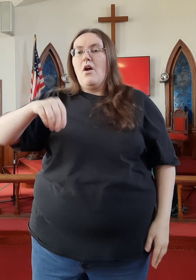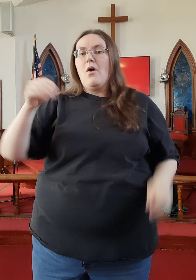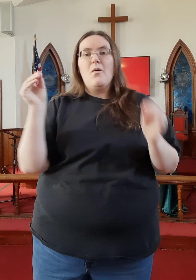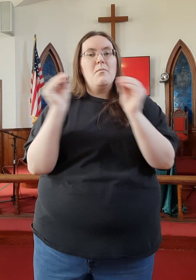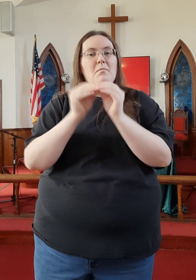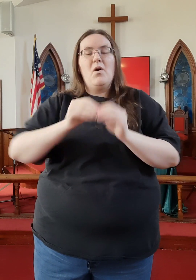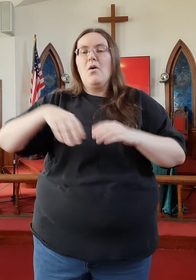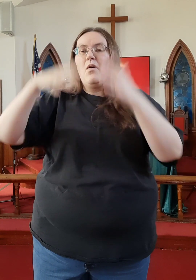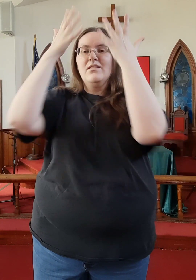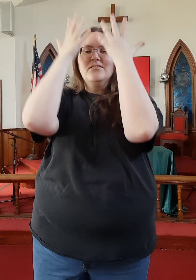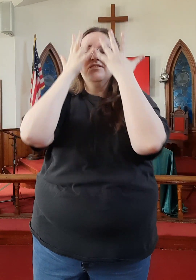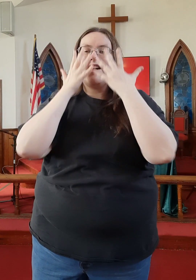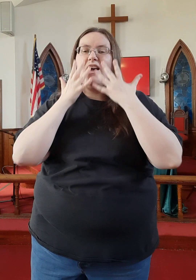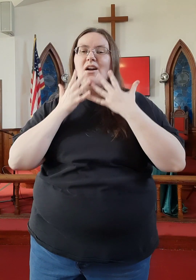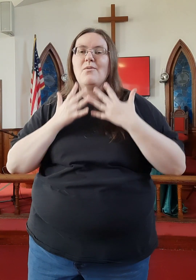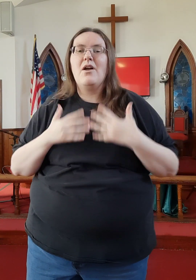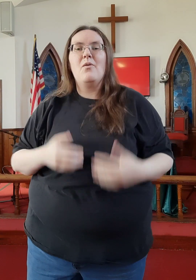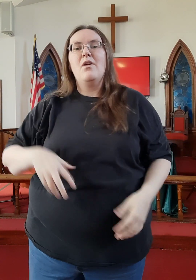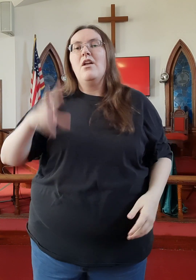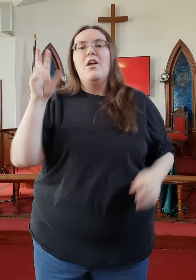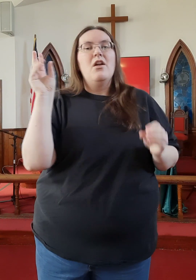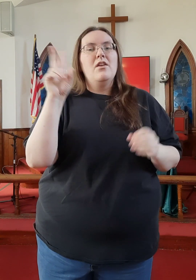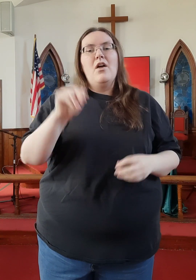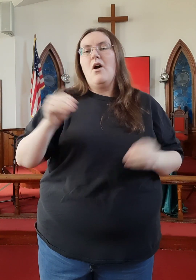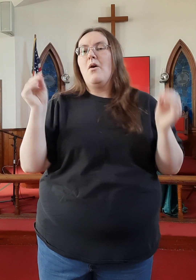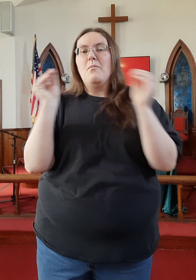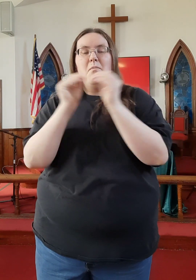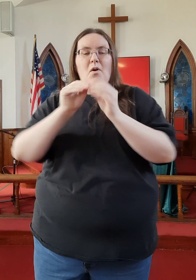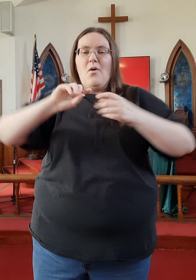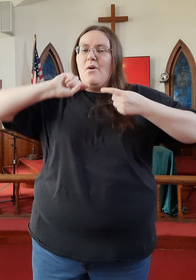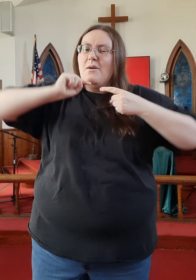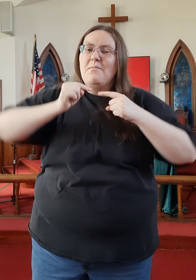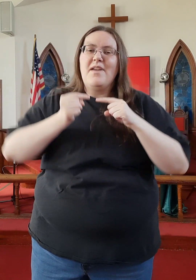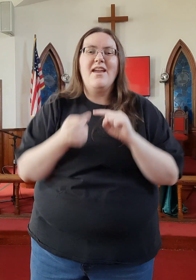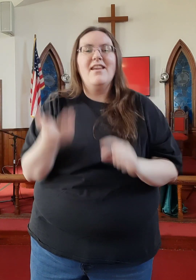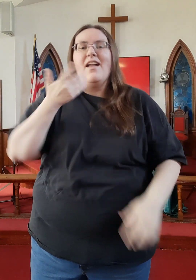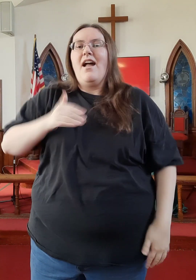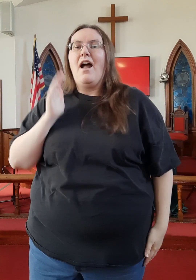No more sorrow, no more pain